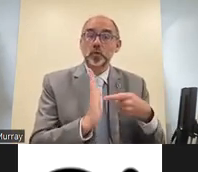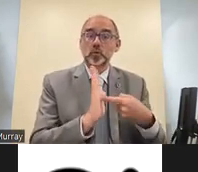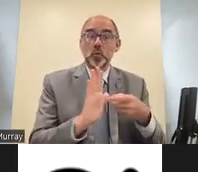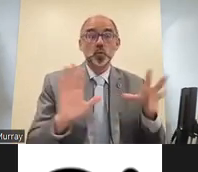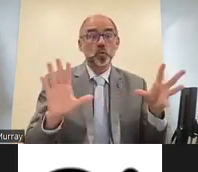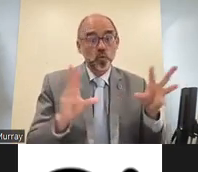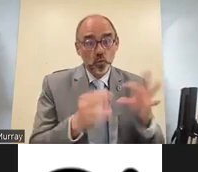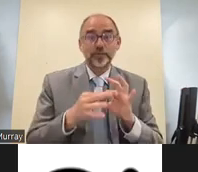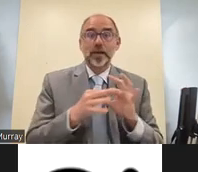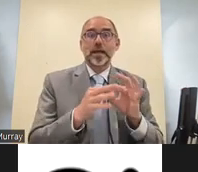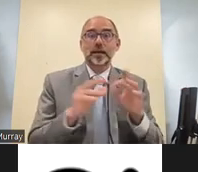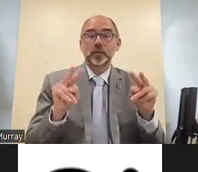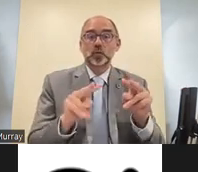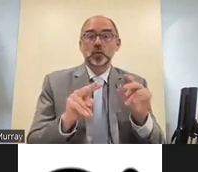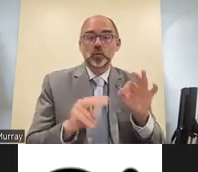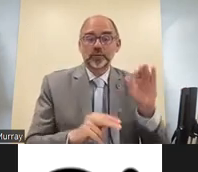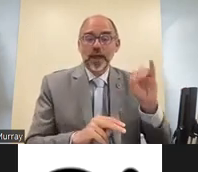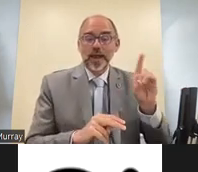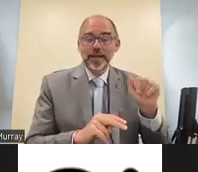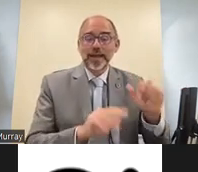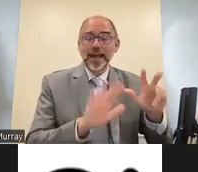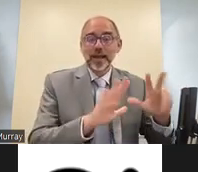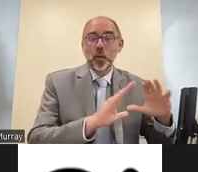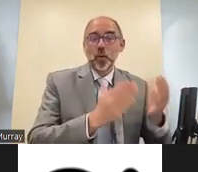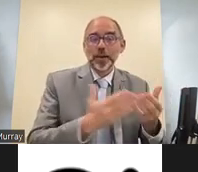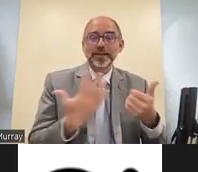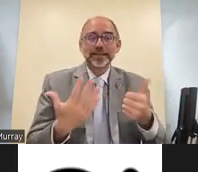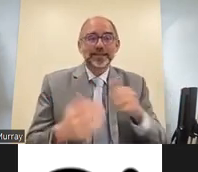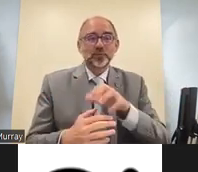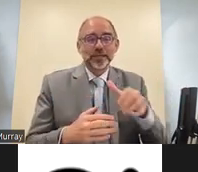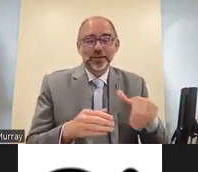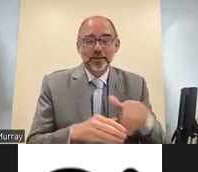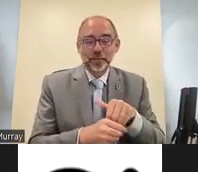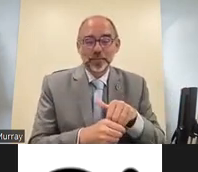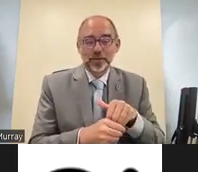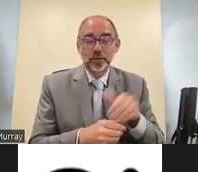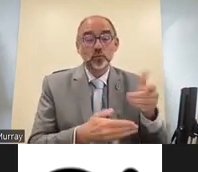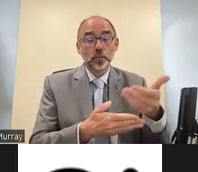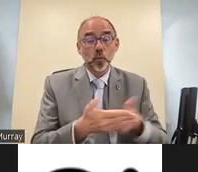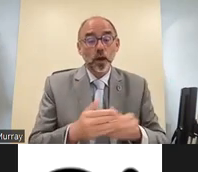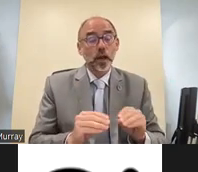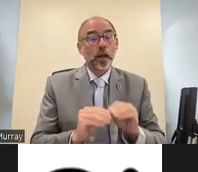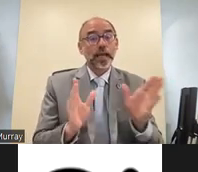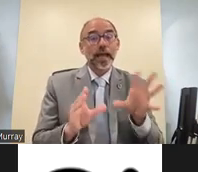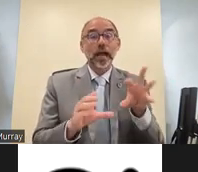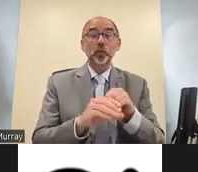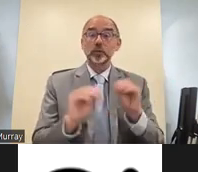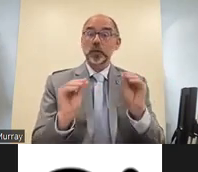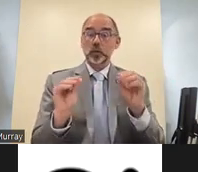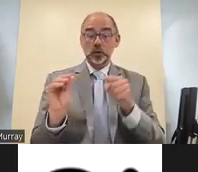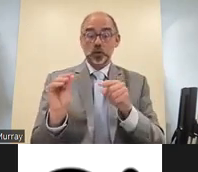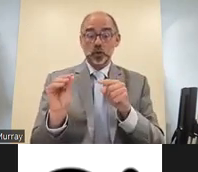eight global and six regional members the report makes it clear inclusive education